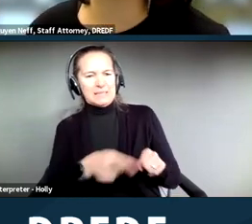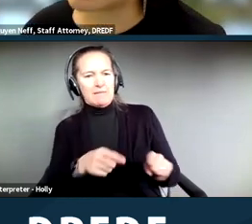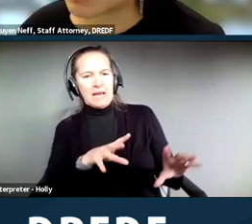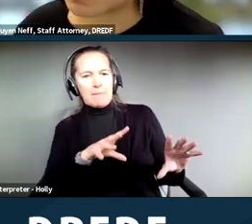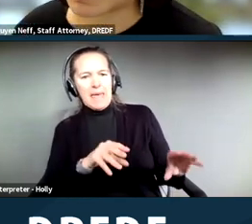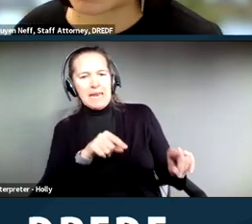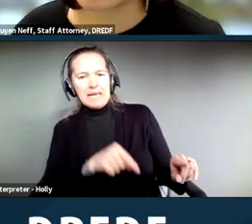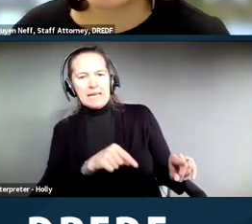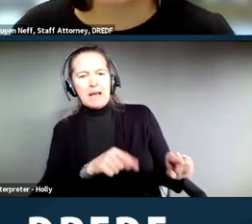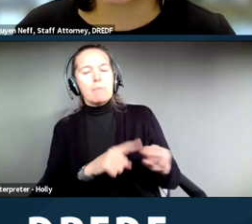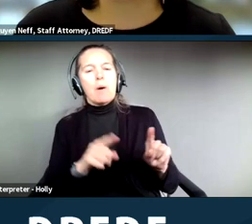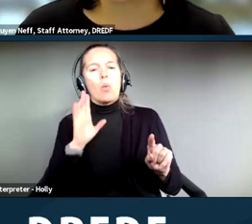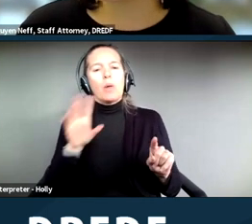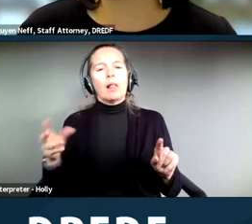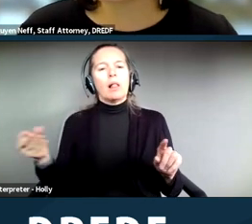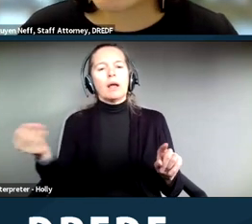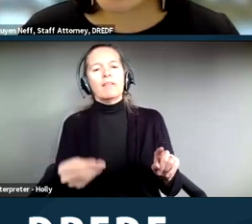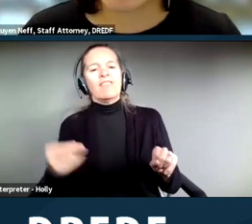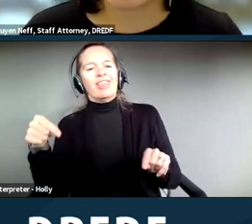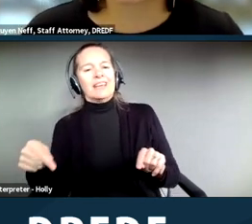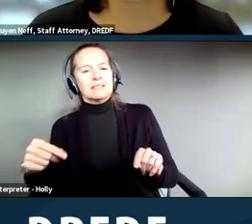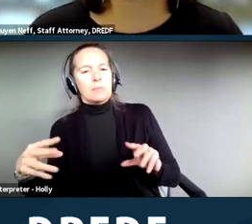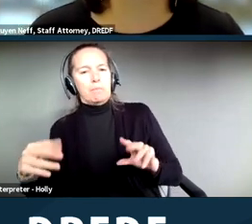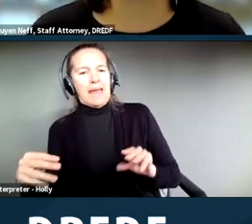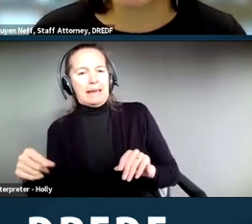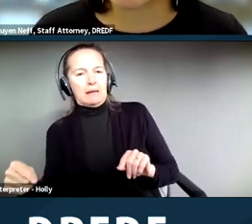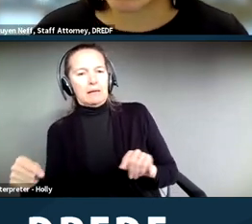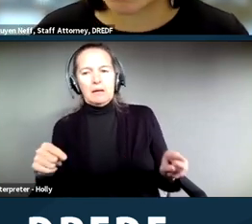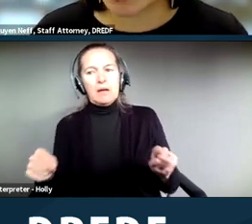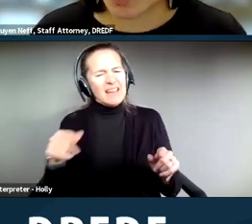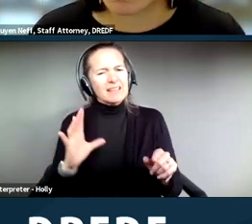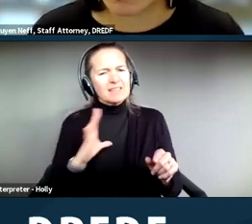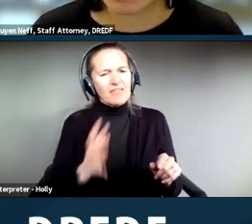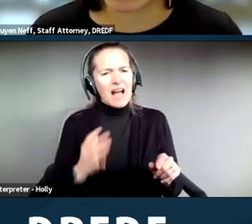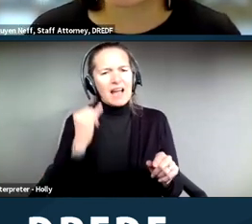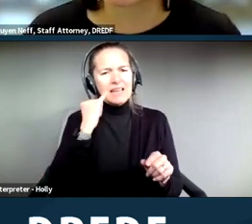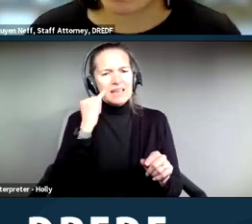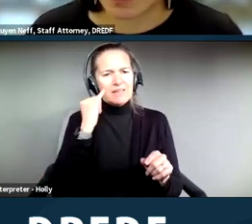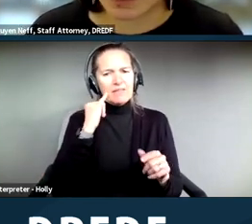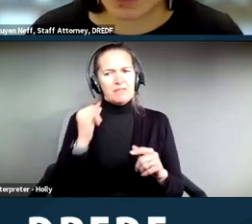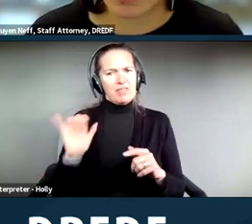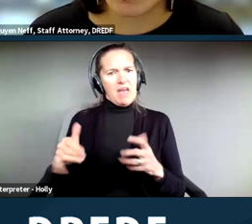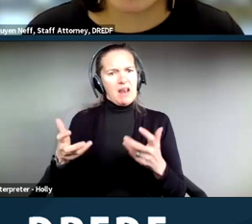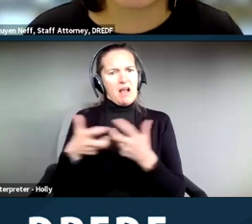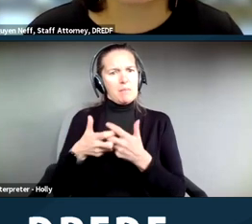other type of bedding. And that's okay. As long as it's still actually accommodating your disability.